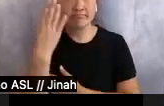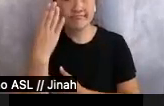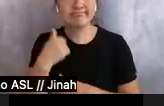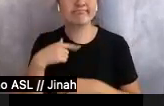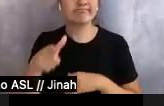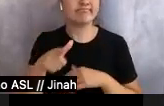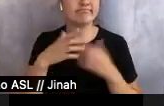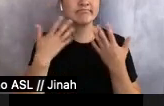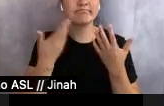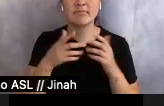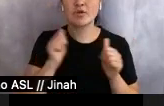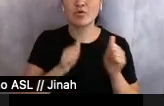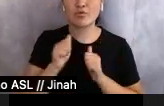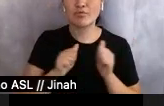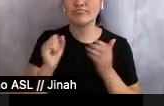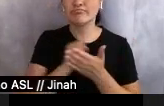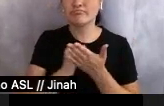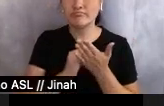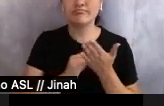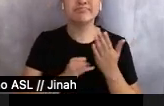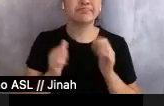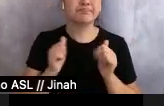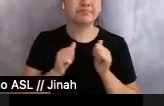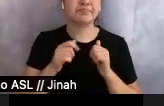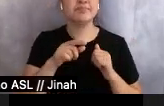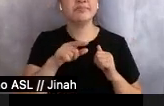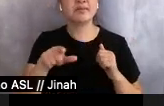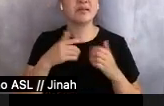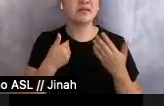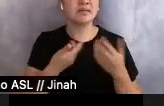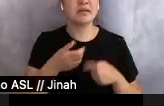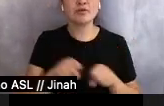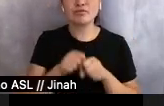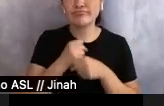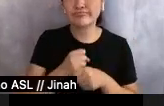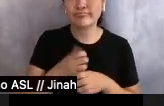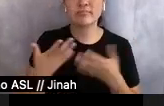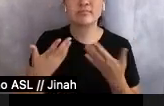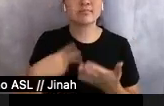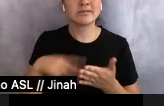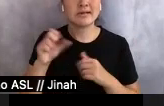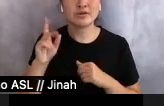Temple City Library. There had been a cobbler, and a hobby shop, and a dance studio. Ye Loy Chinese